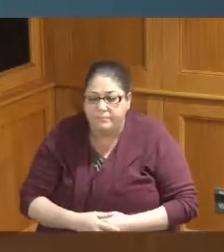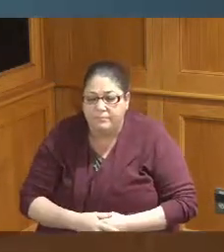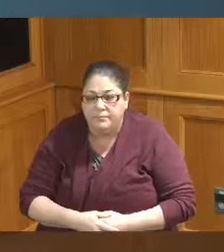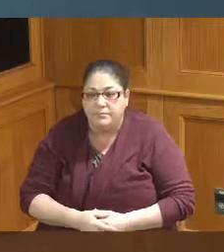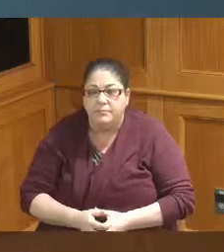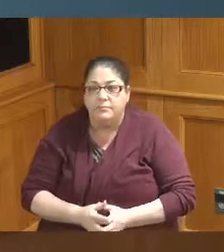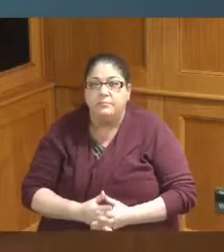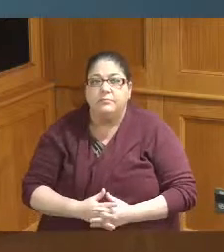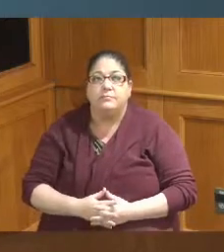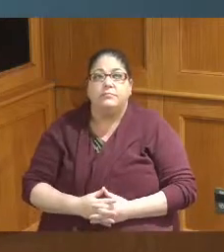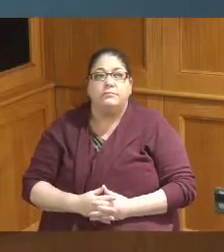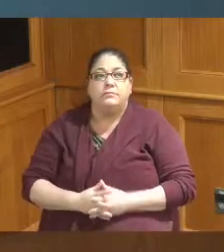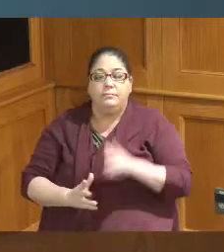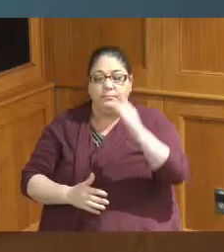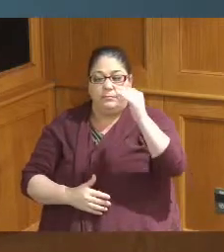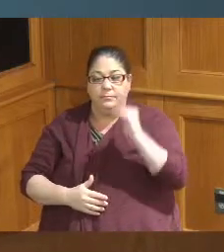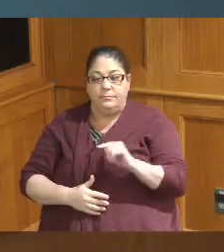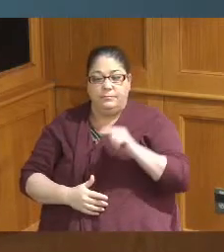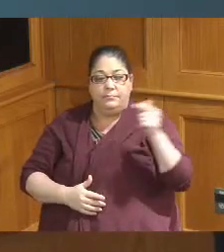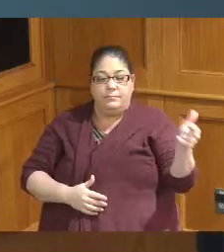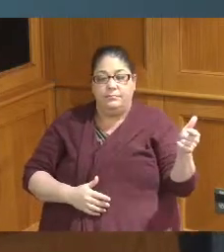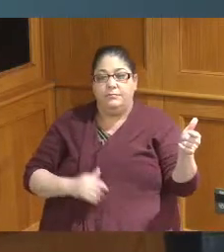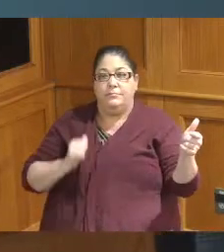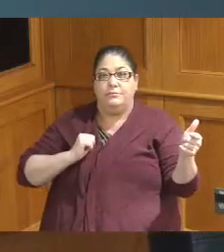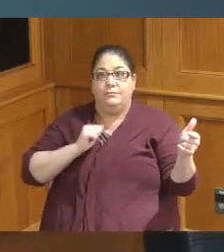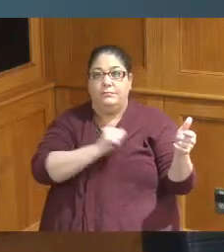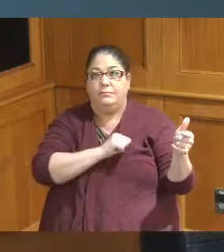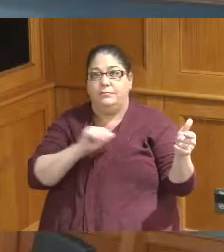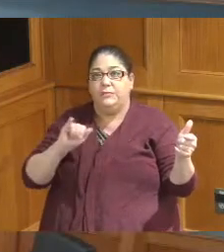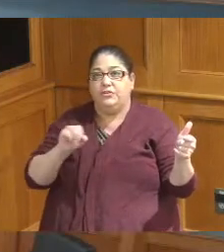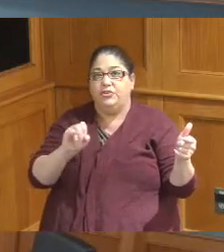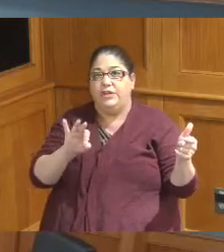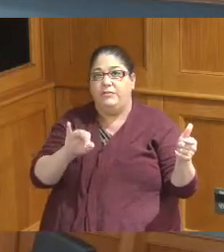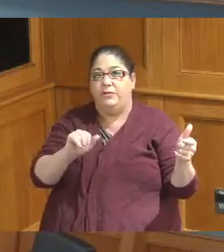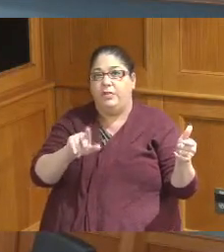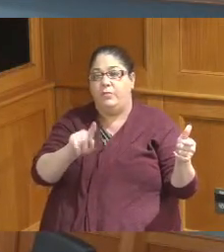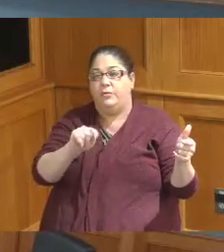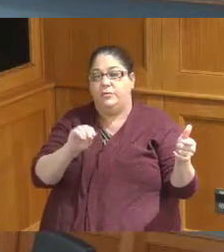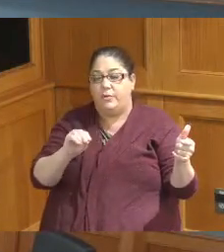there's a little item number 11. thank you Madam President item number 11 on your regular agenda